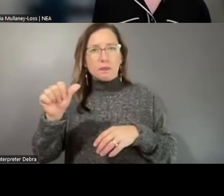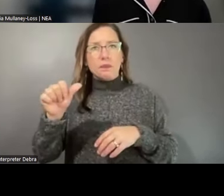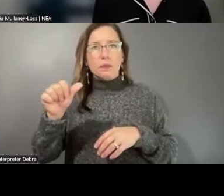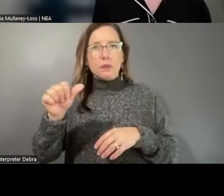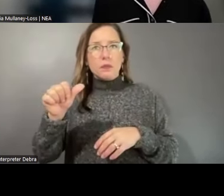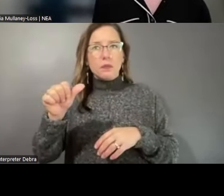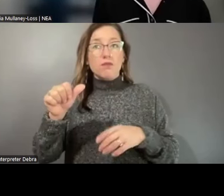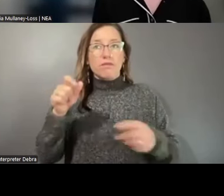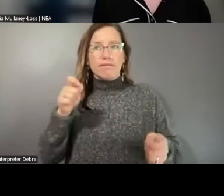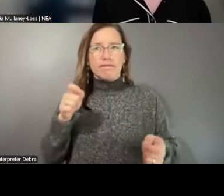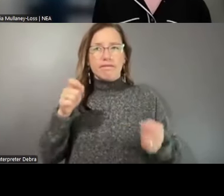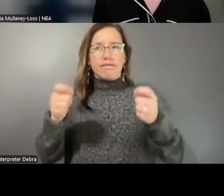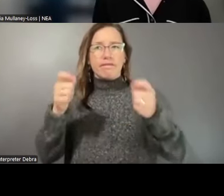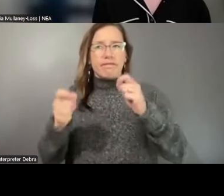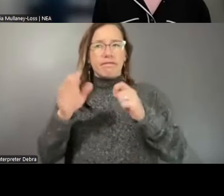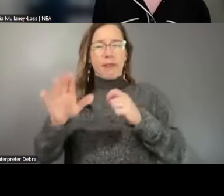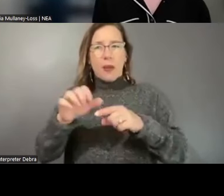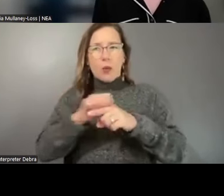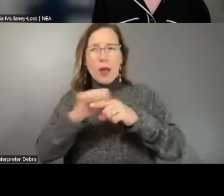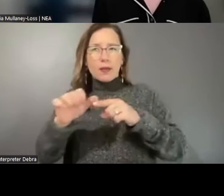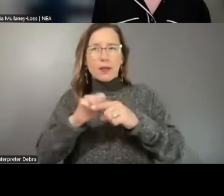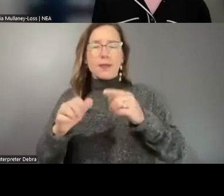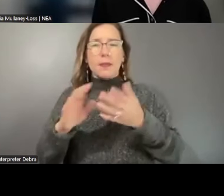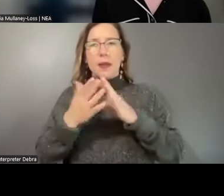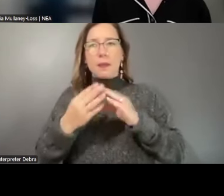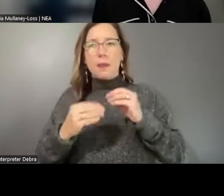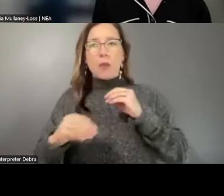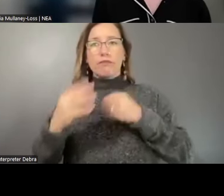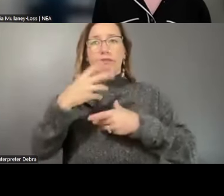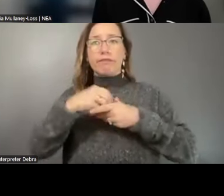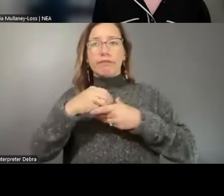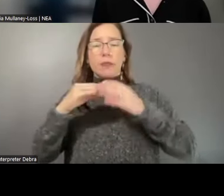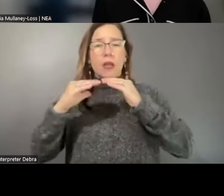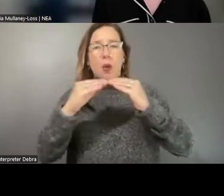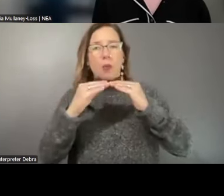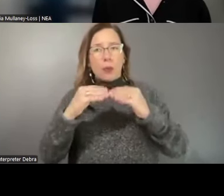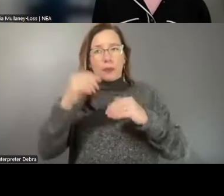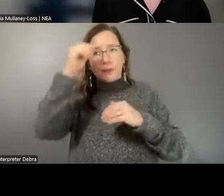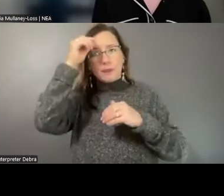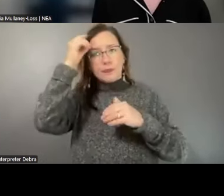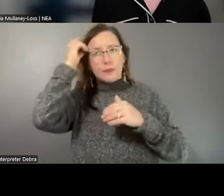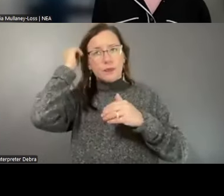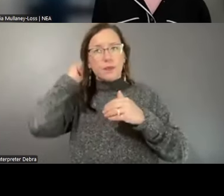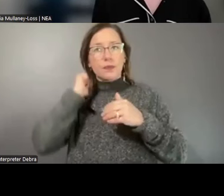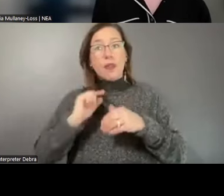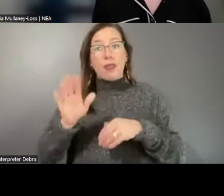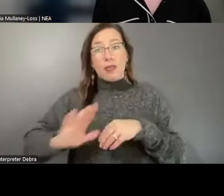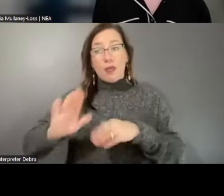evolved their practices to be more inclusive and equitable. These approaches vary. For instance,